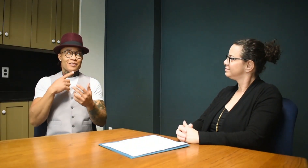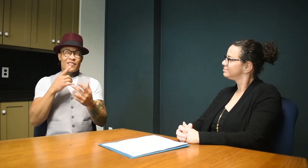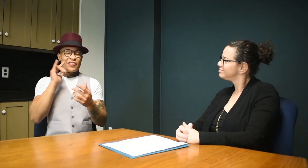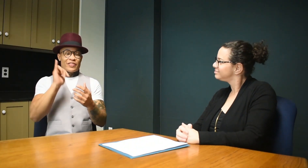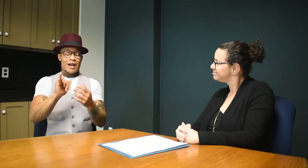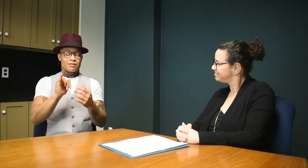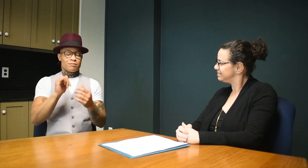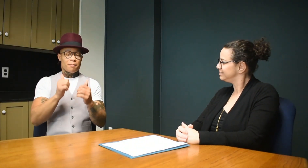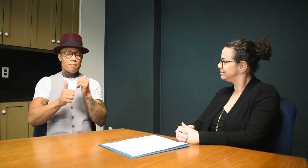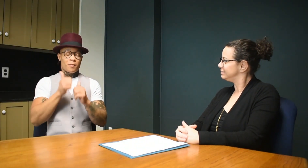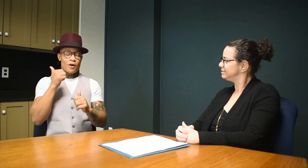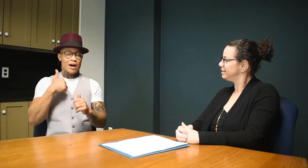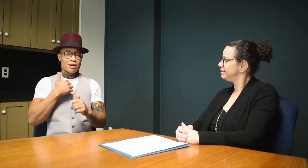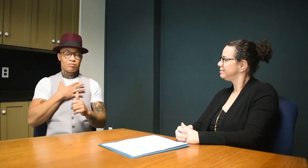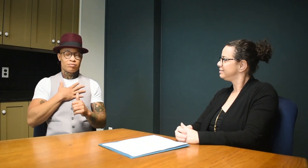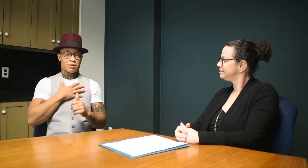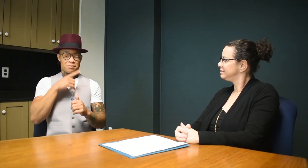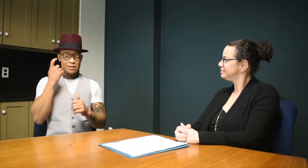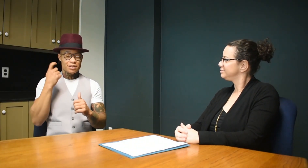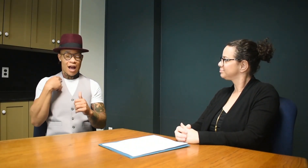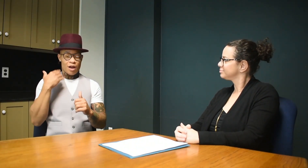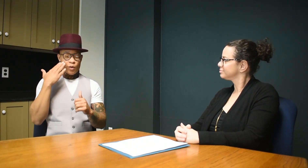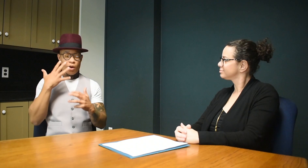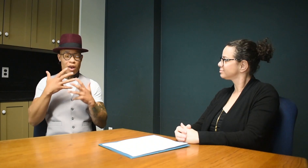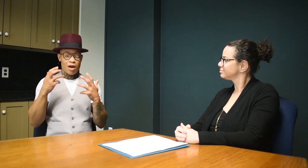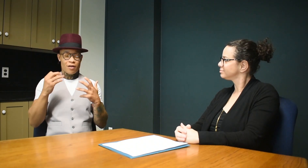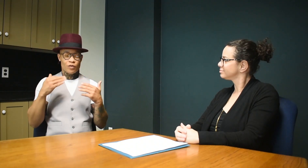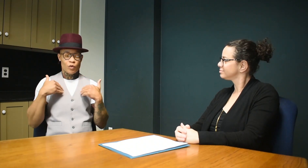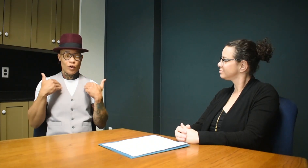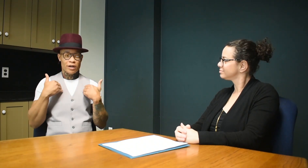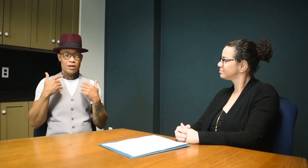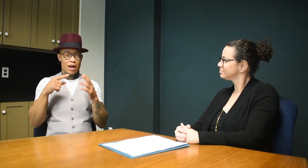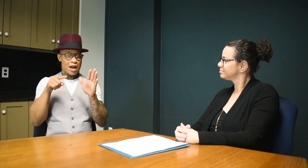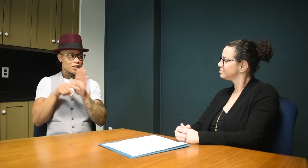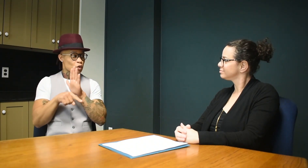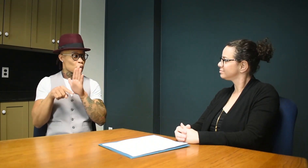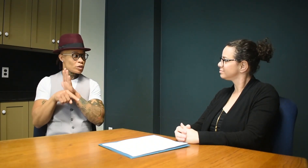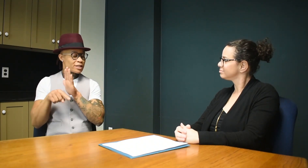That's a tough question because I know a lot of youth who committed suicide